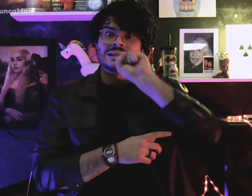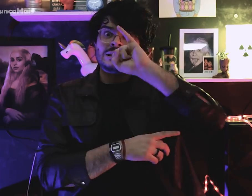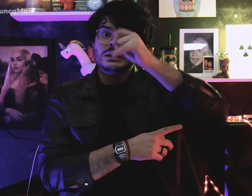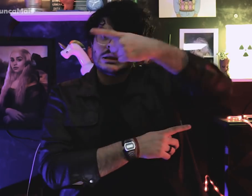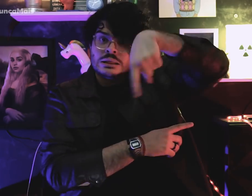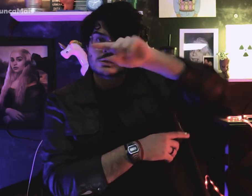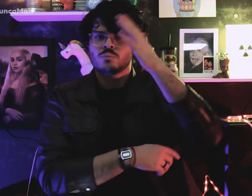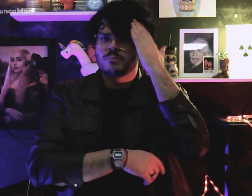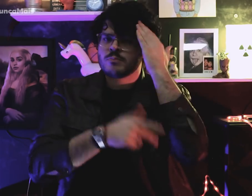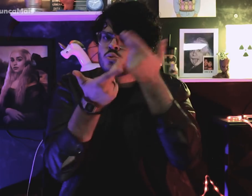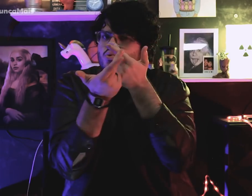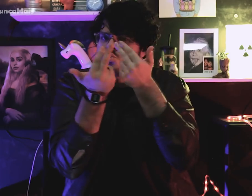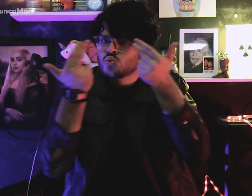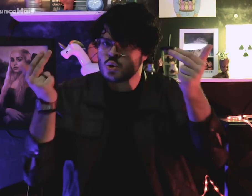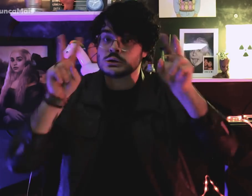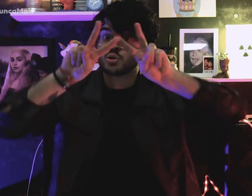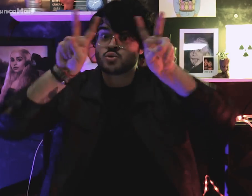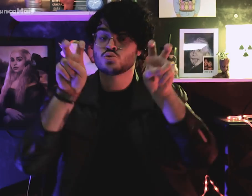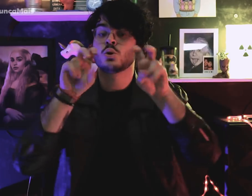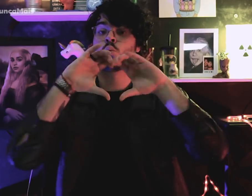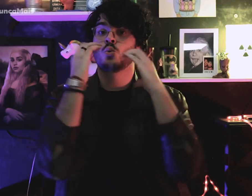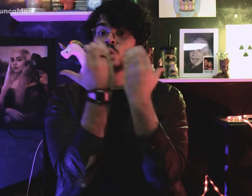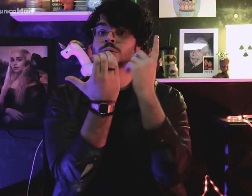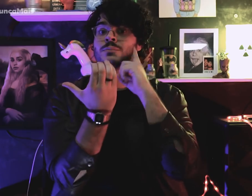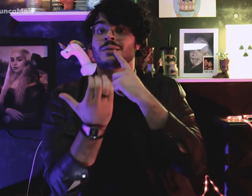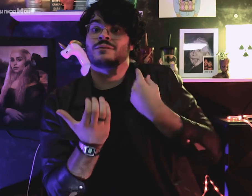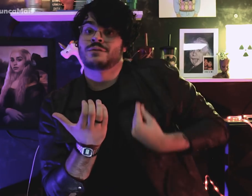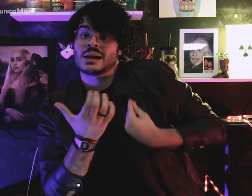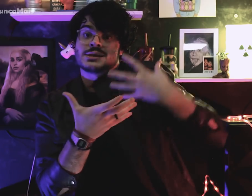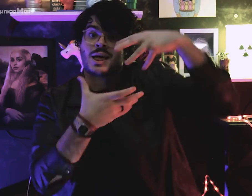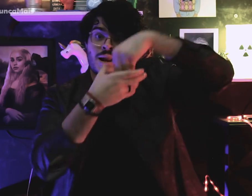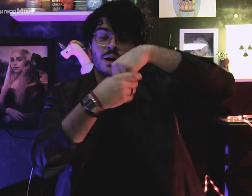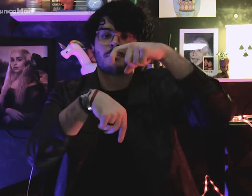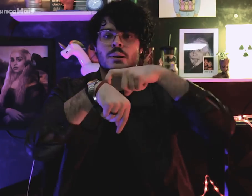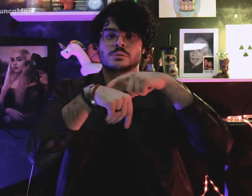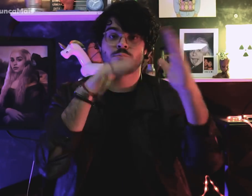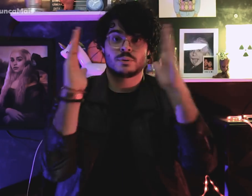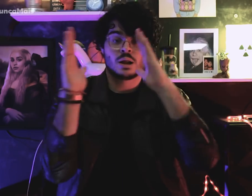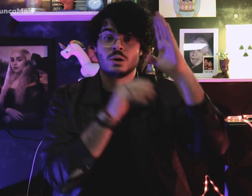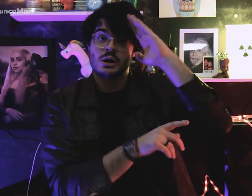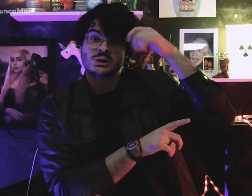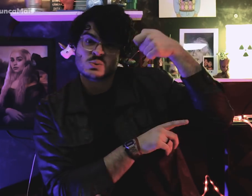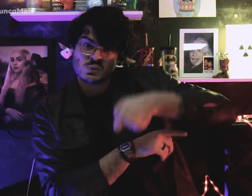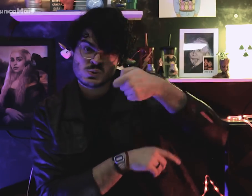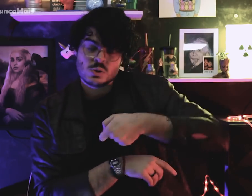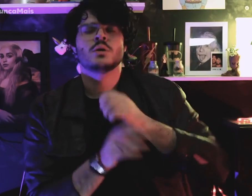Se você souber alguma coisa sobre a comunidade surda, na época da ditadura militar,